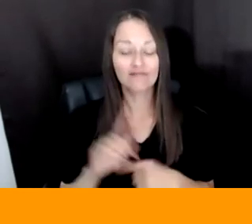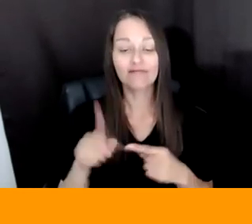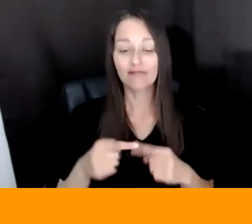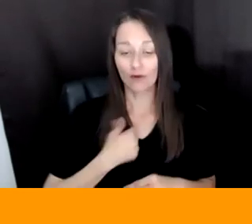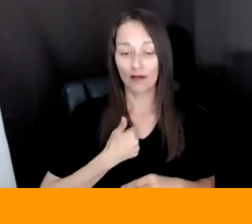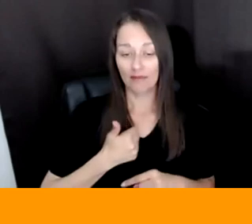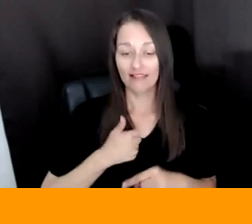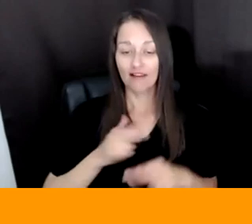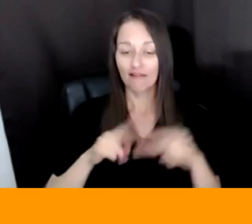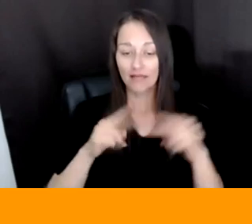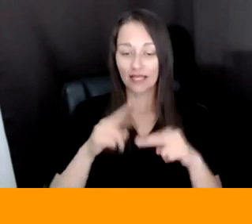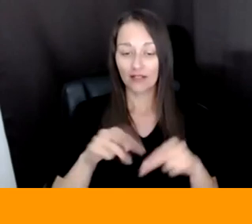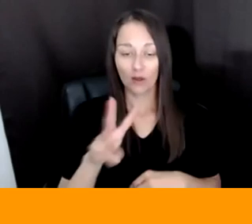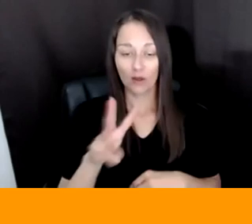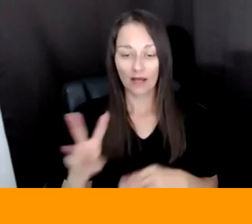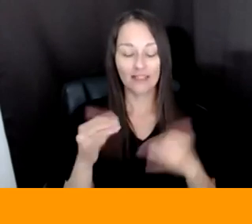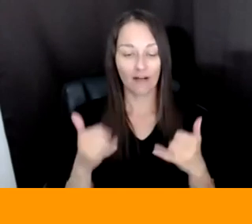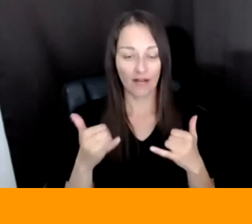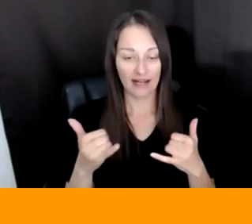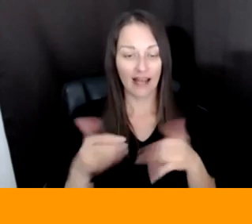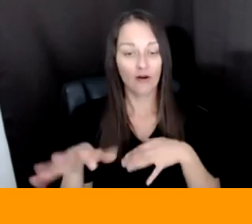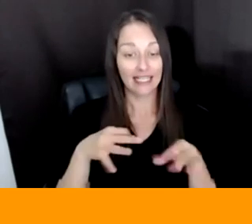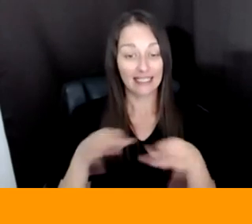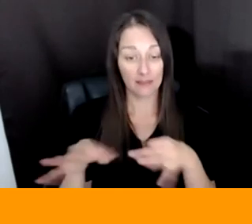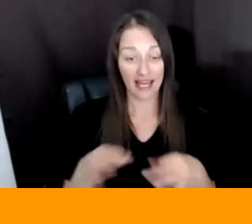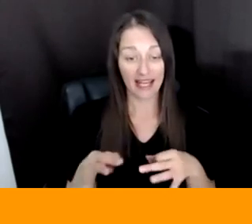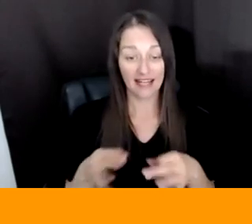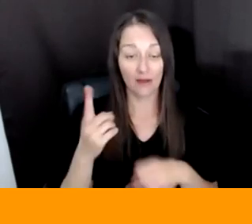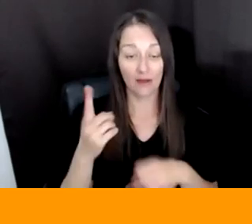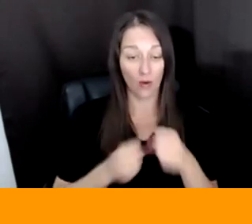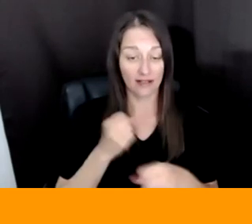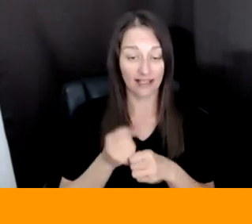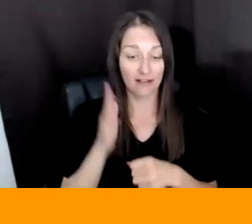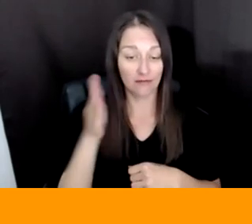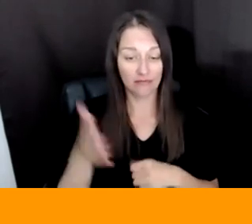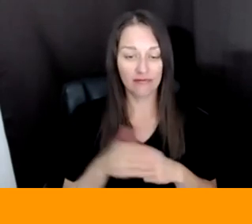NOW, RIGHT, I WOULD HAVE TO KIND OF TALK TO THEM A LOT ABOUT WHAT WAS HAPPENING WHEN I BUILT IT,